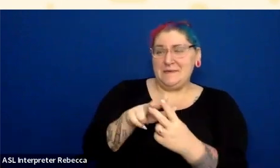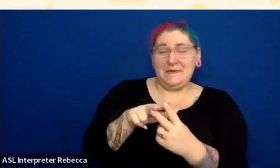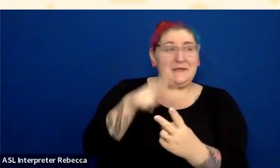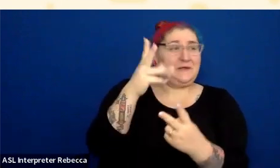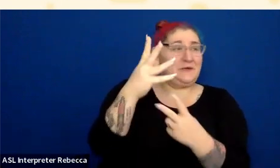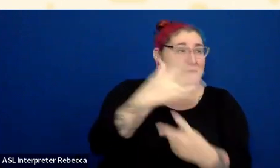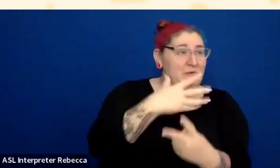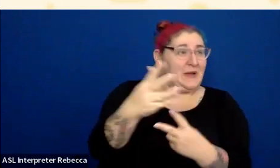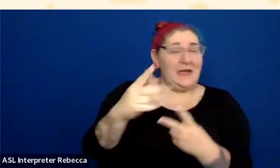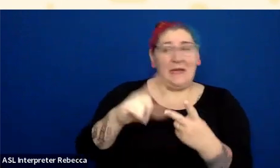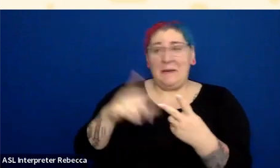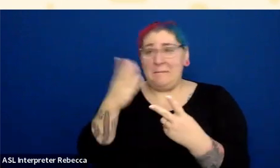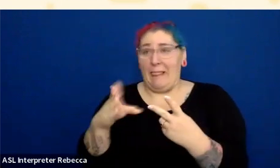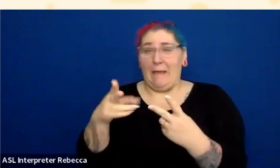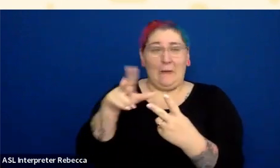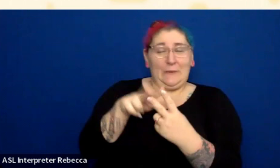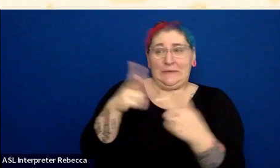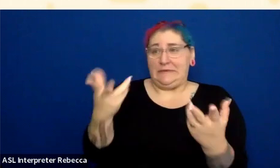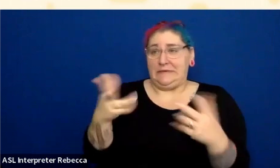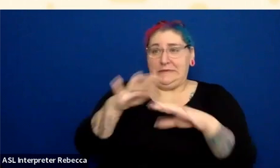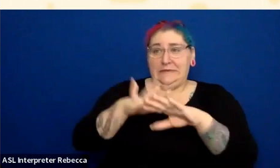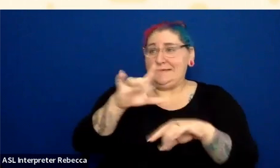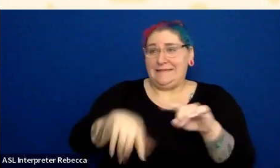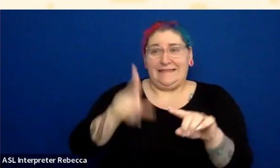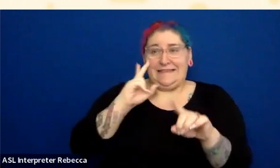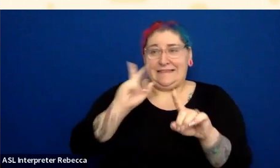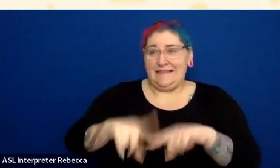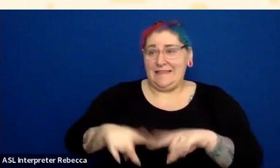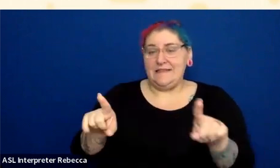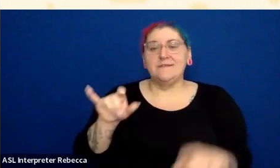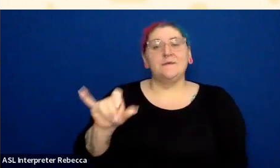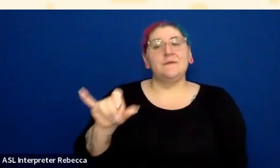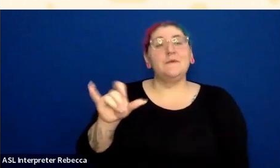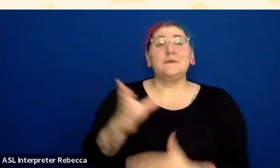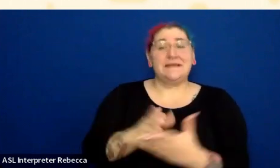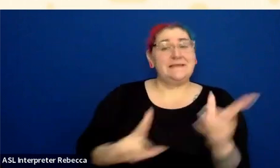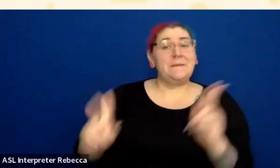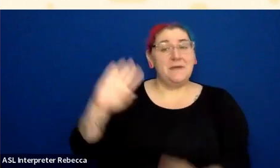and shared that experience. And so if someone has difficulty distinguishing gray and blue,